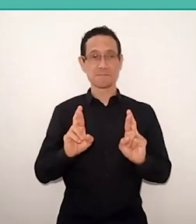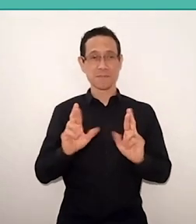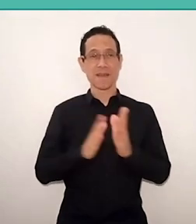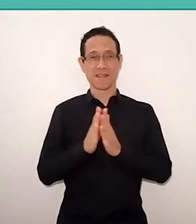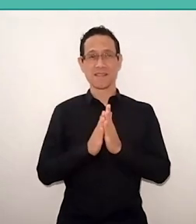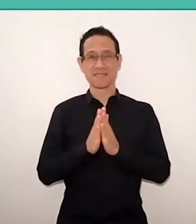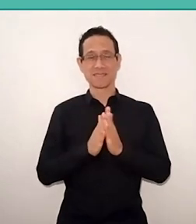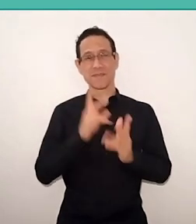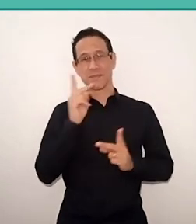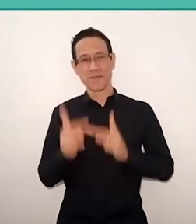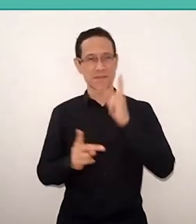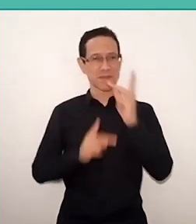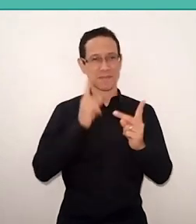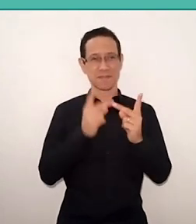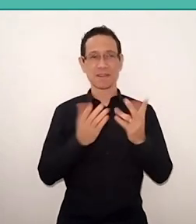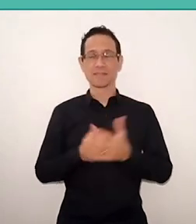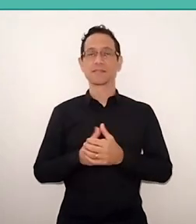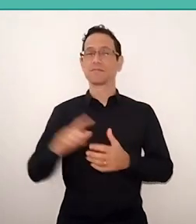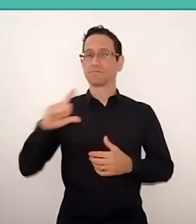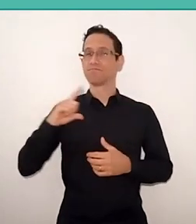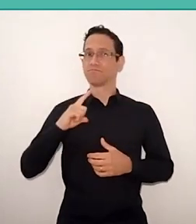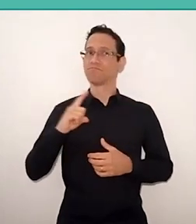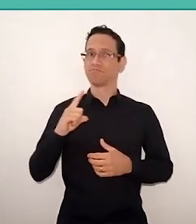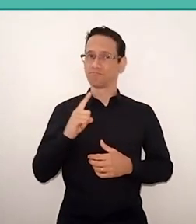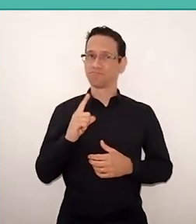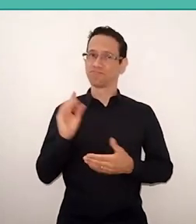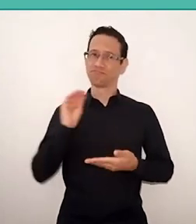and it was there, is said by the master.